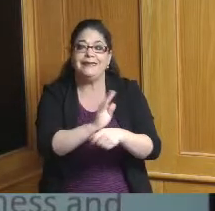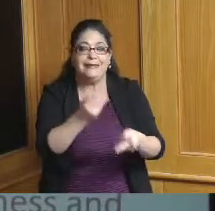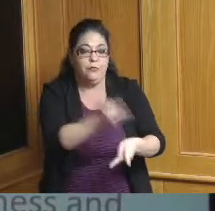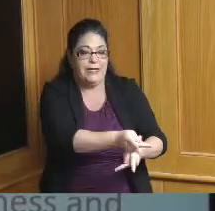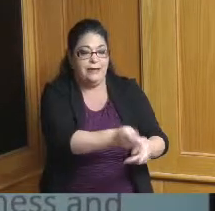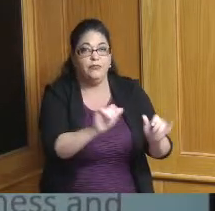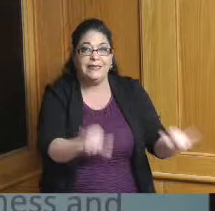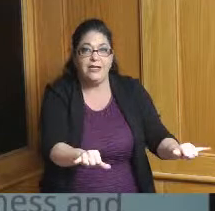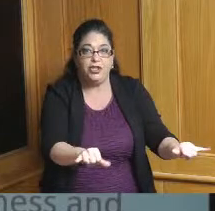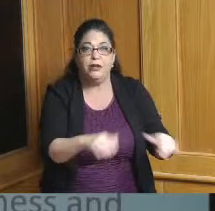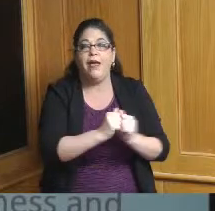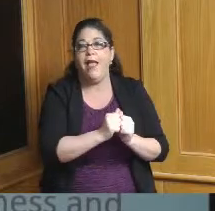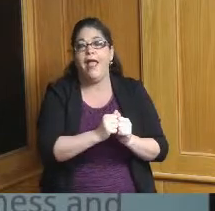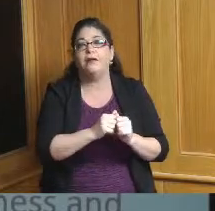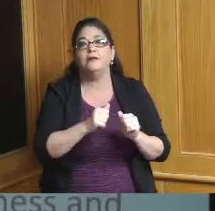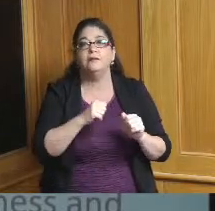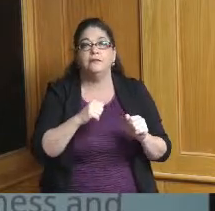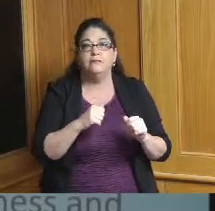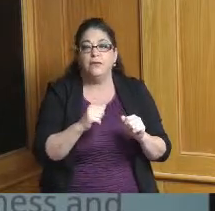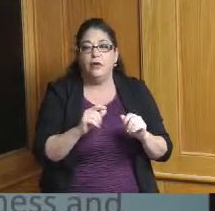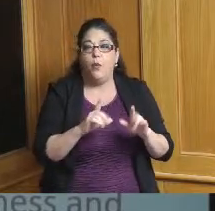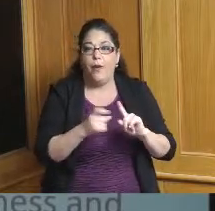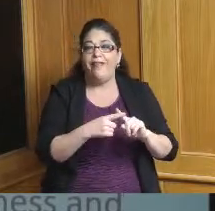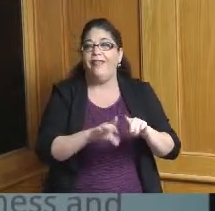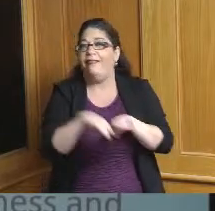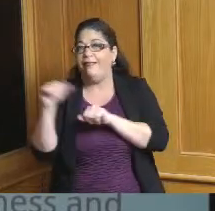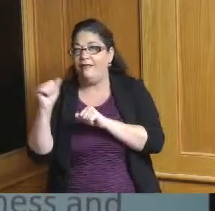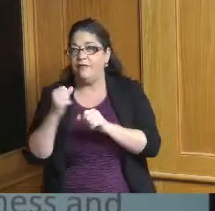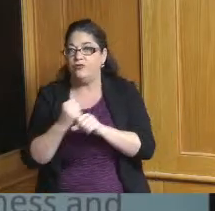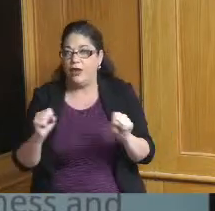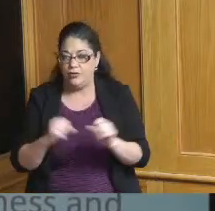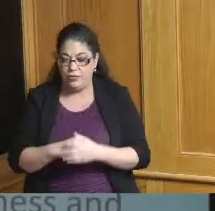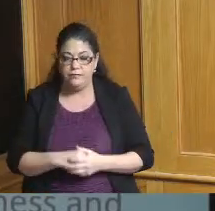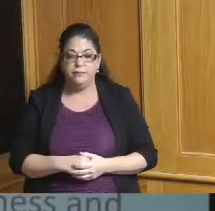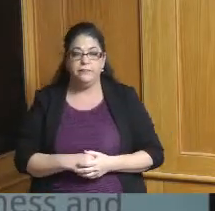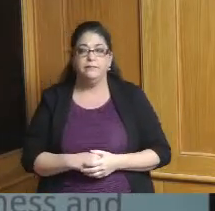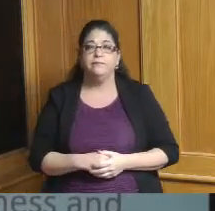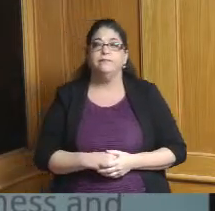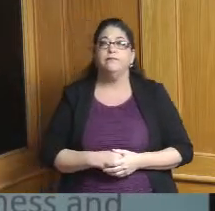and finally to talk about regional recommendations there are some there